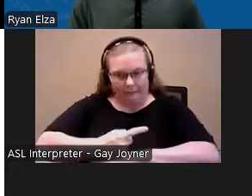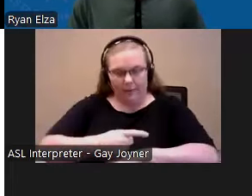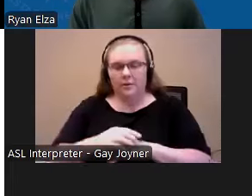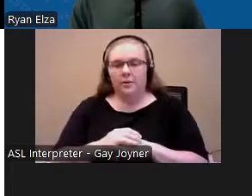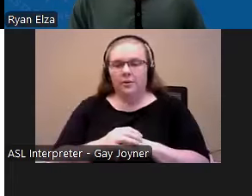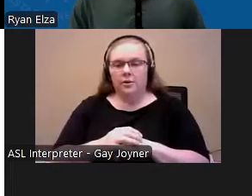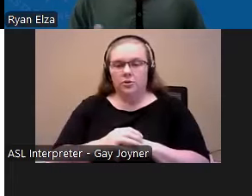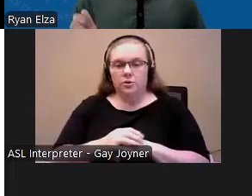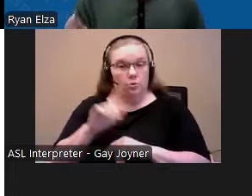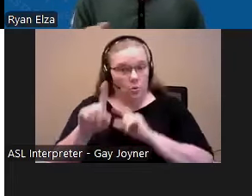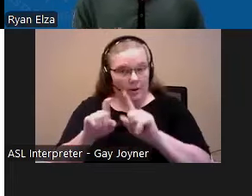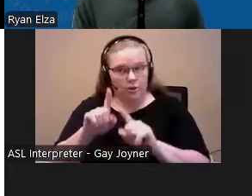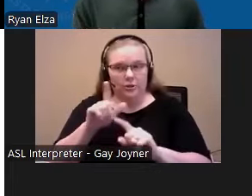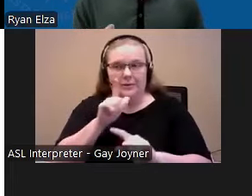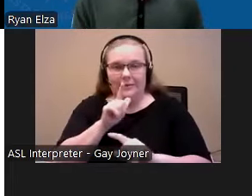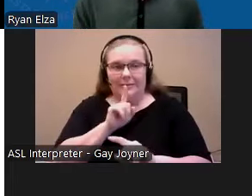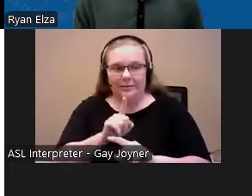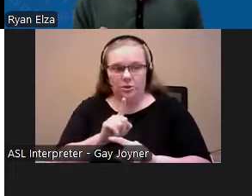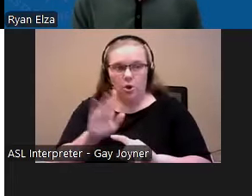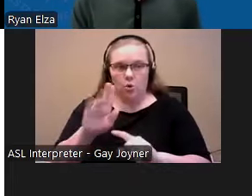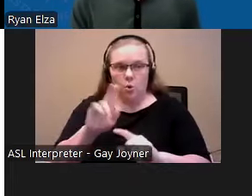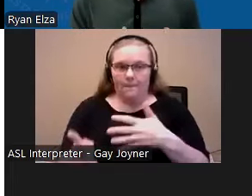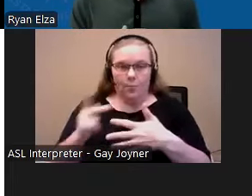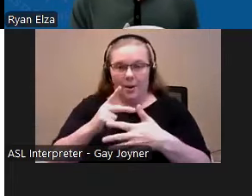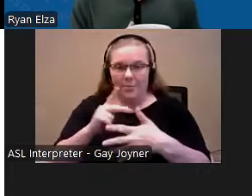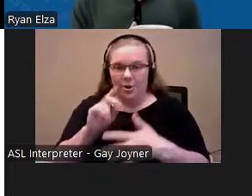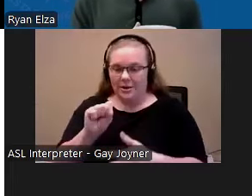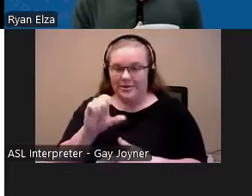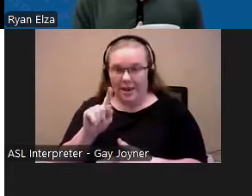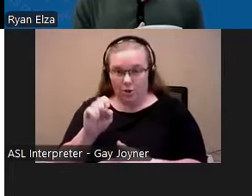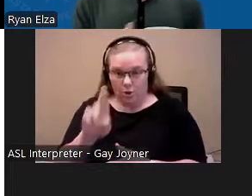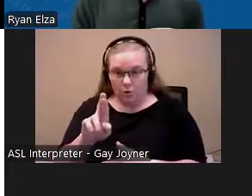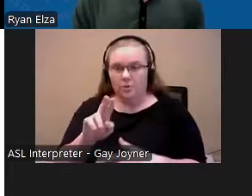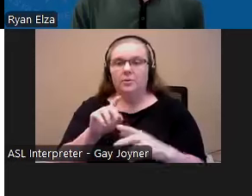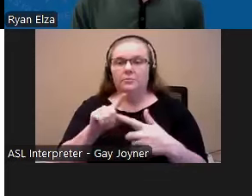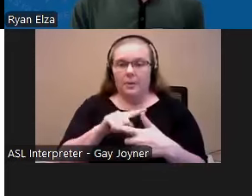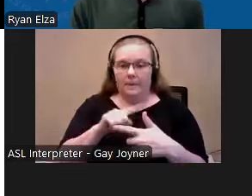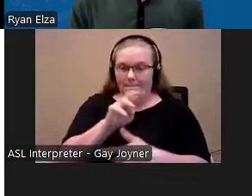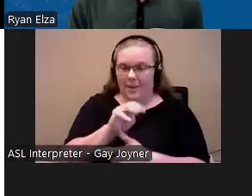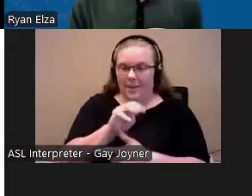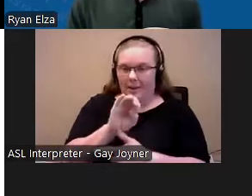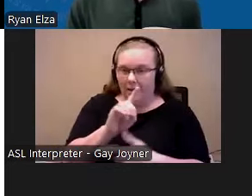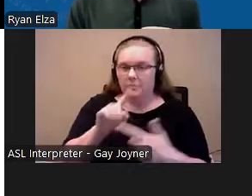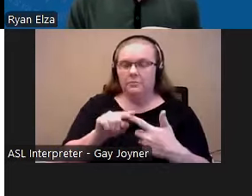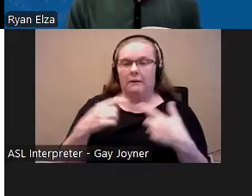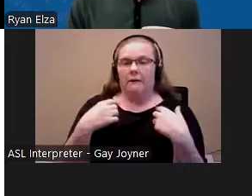The question is: what is your primary sector? Medicaid, health/healthcare, non-Medicaid,